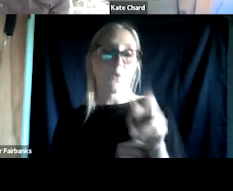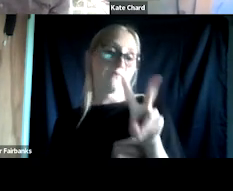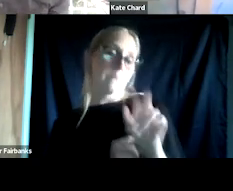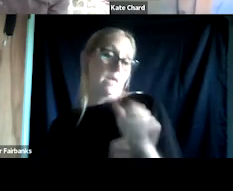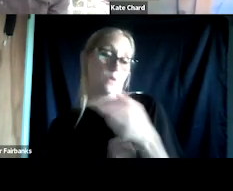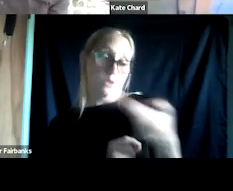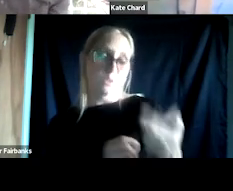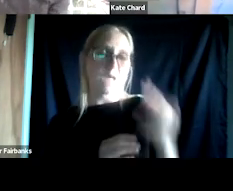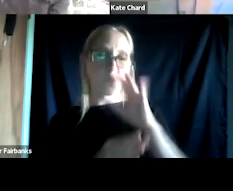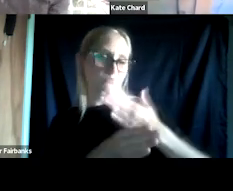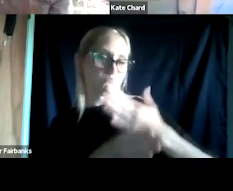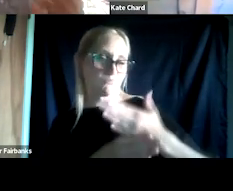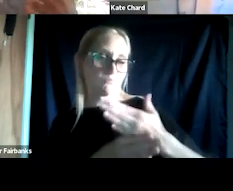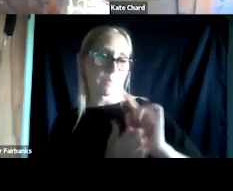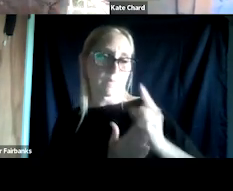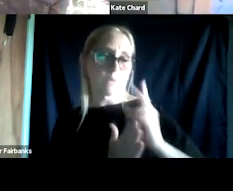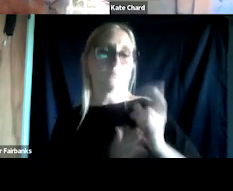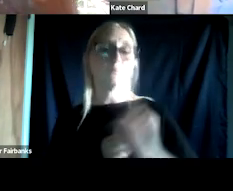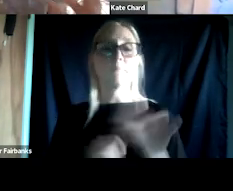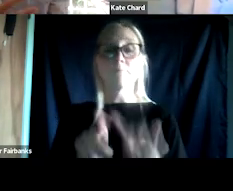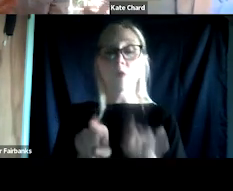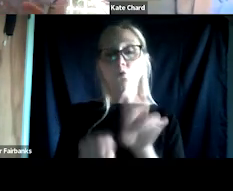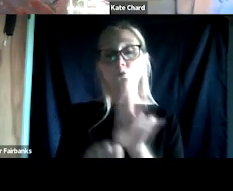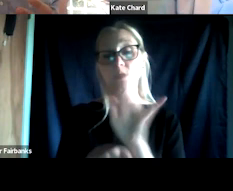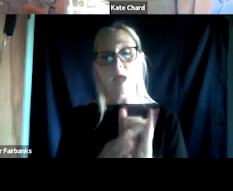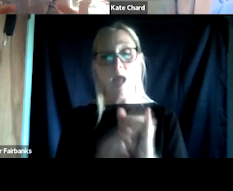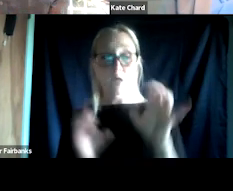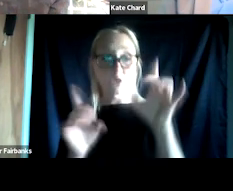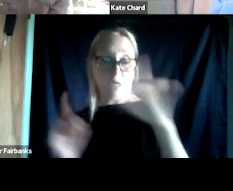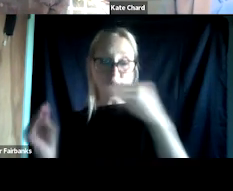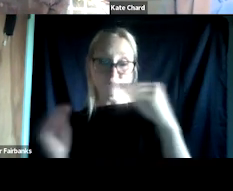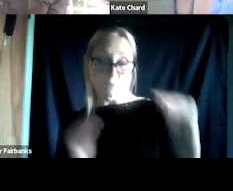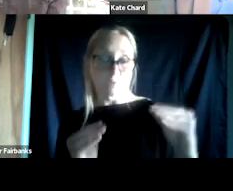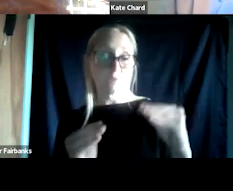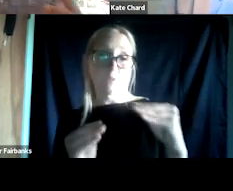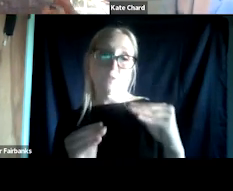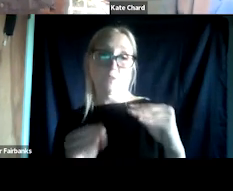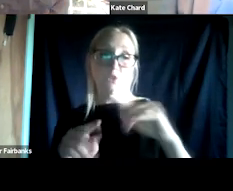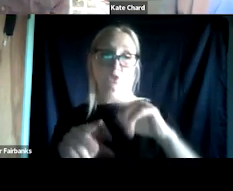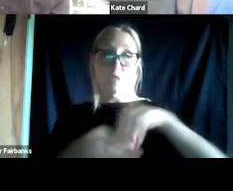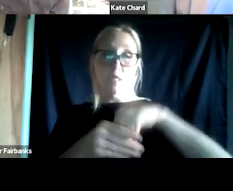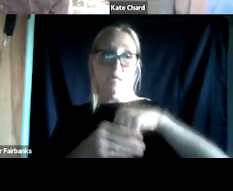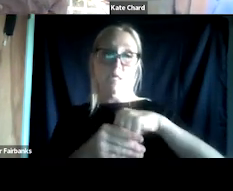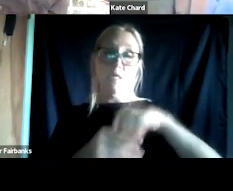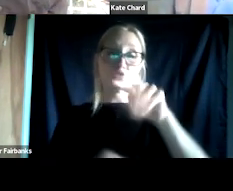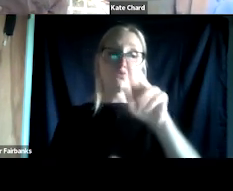And sort of using that education to talk in these person-centered trauma-informed ways, non-stigmatizing ways about what's going on